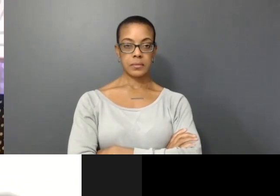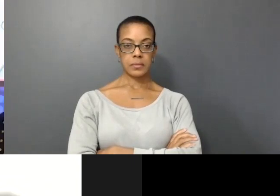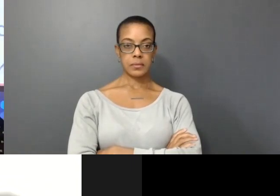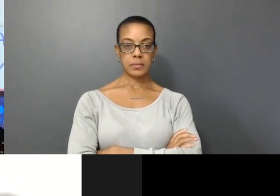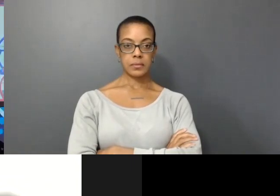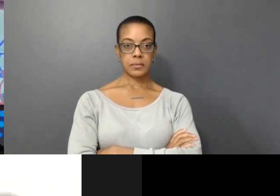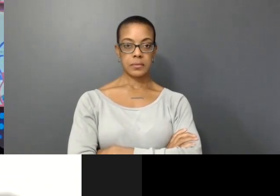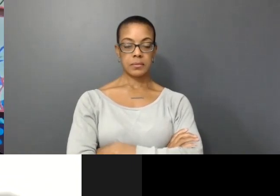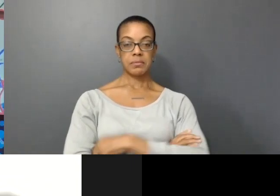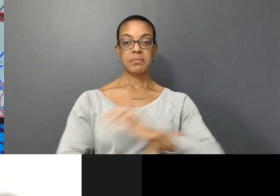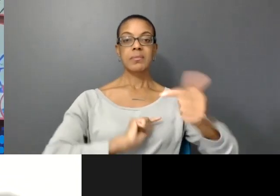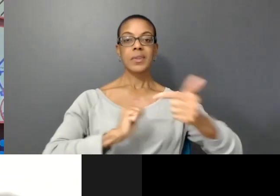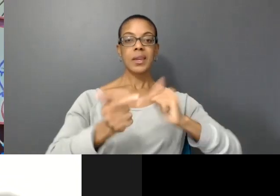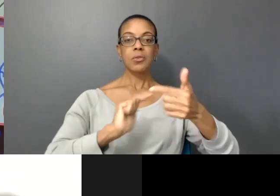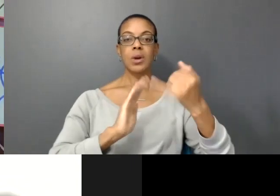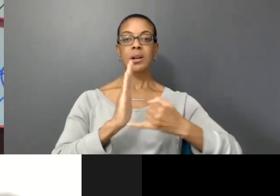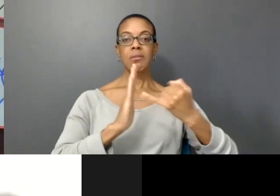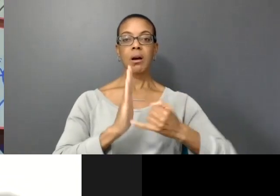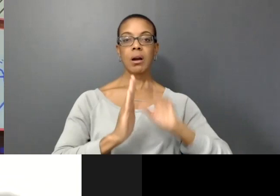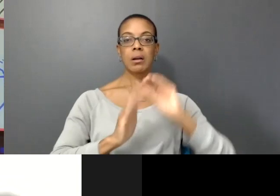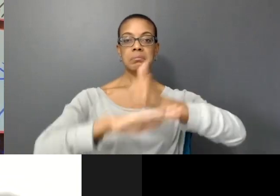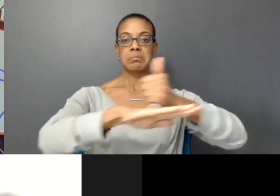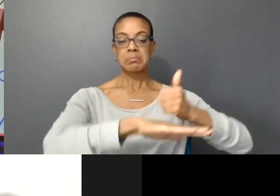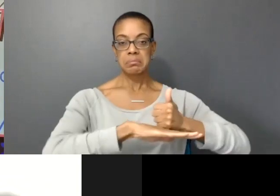Interactive installation collaboration on comic drawing piece.